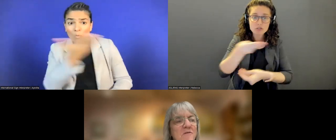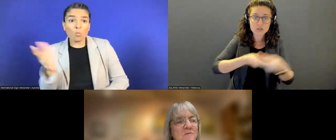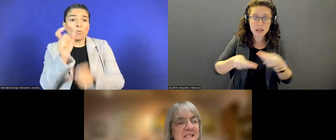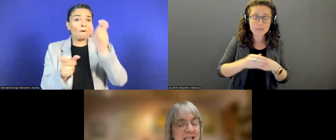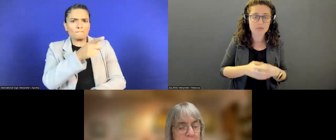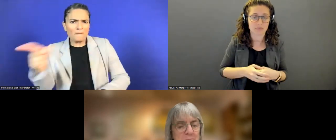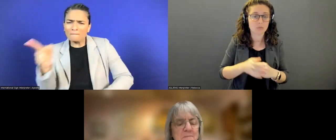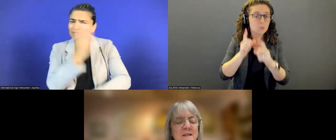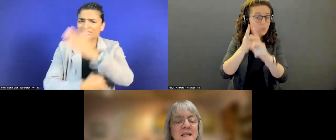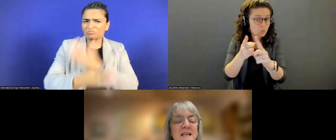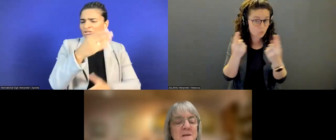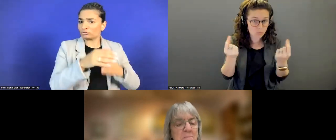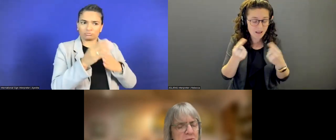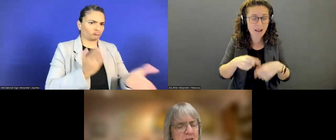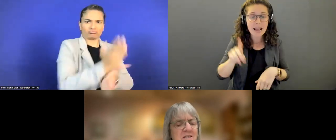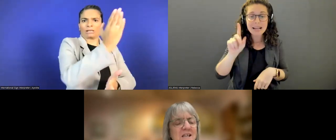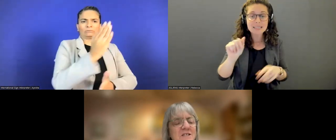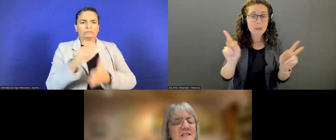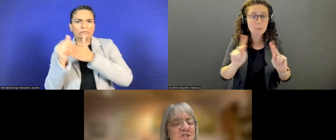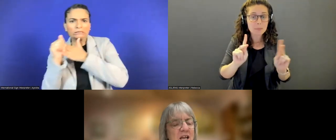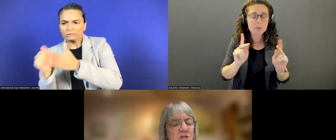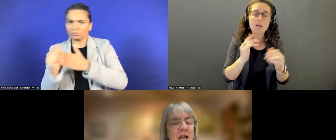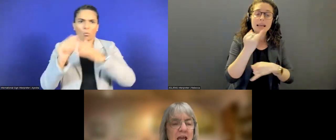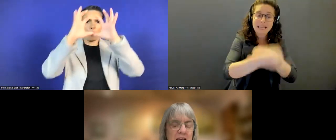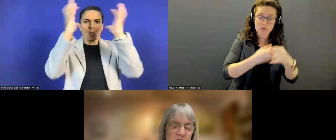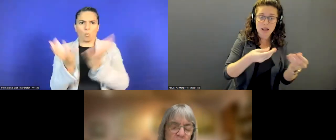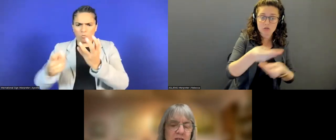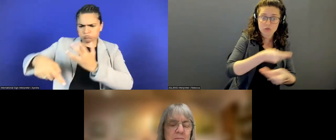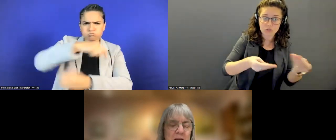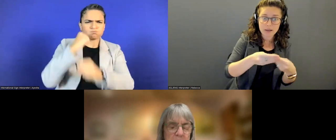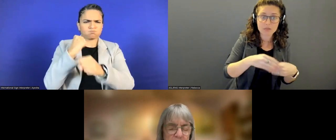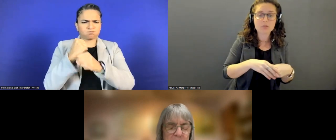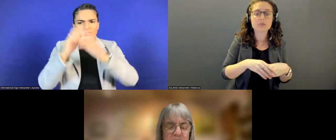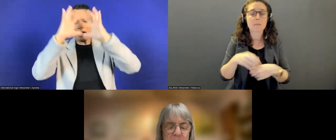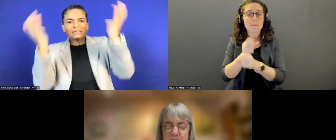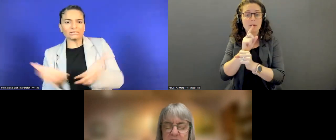of disabled people in both international exchange and ensuring that people with disabilities